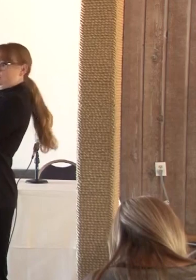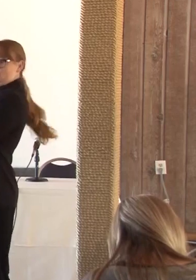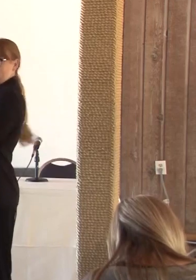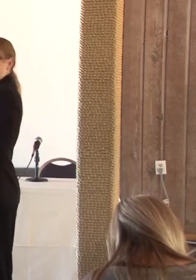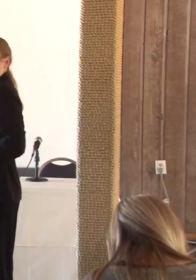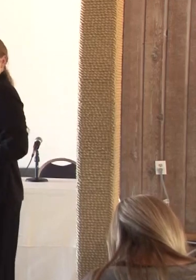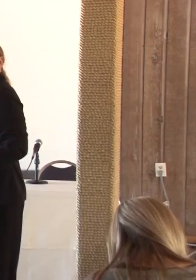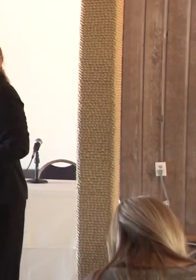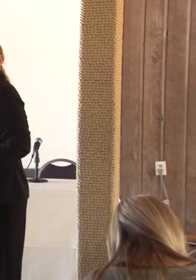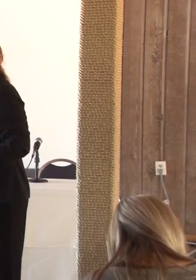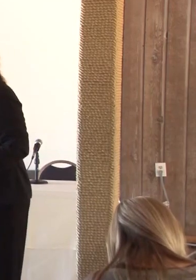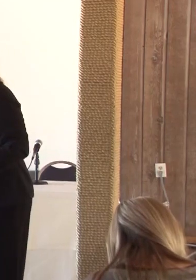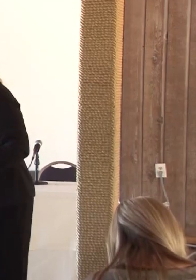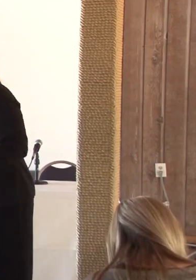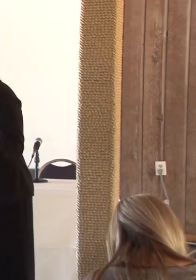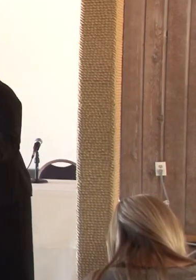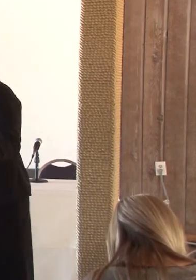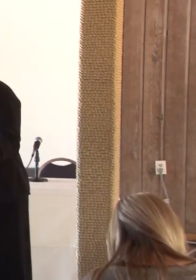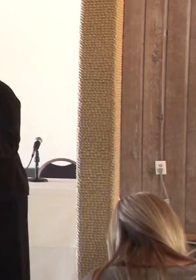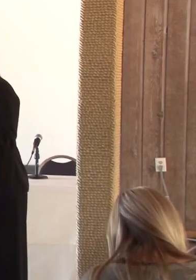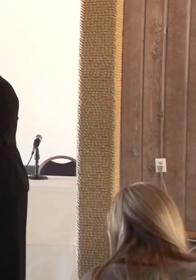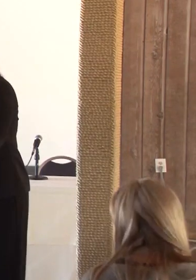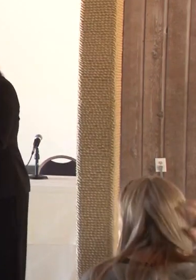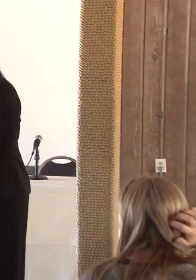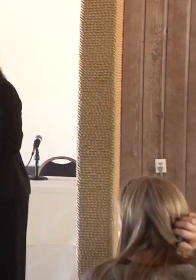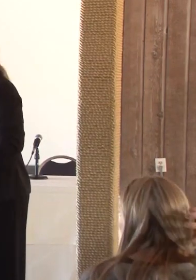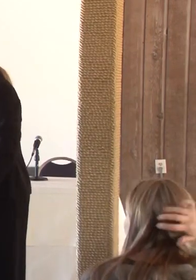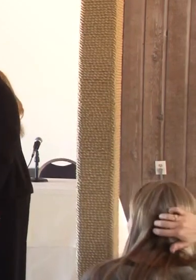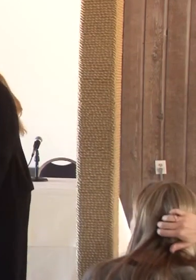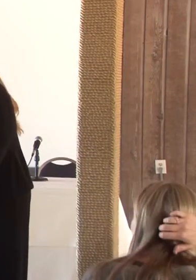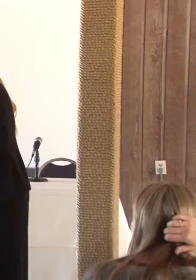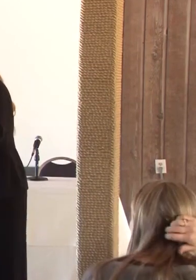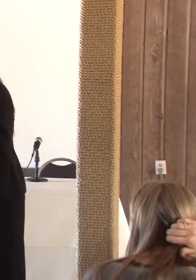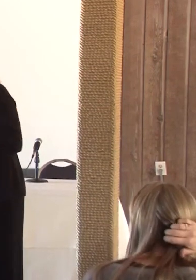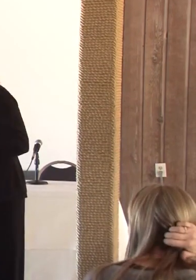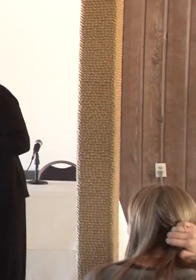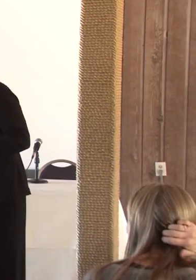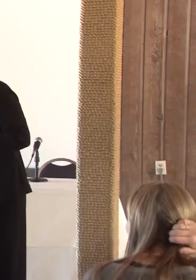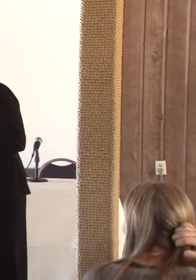they're going through. So just say Hi. Introduce yourself Ask them how